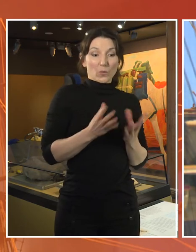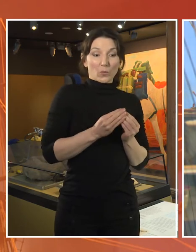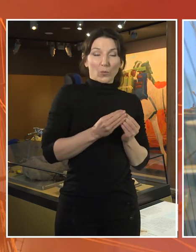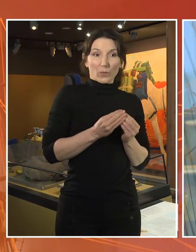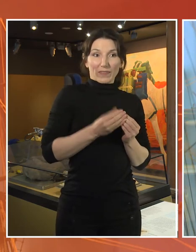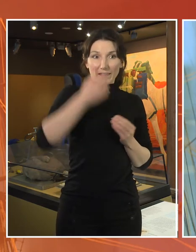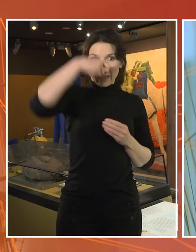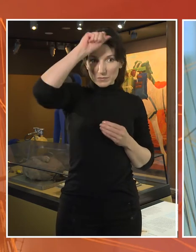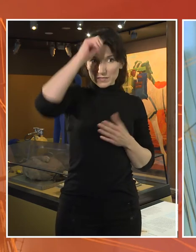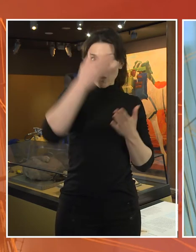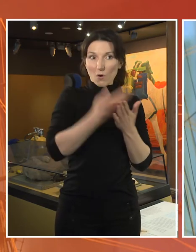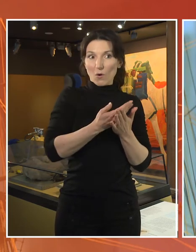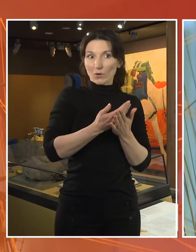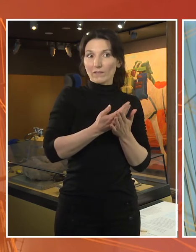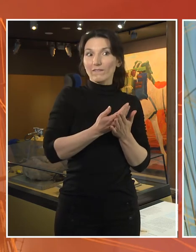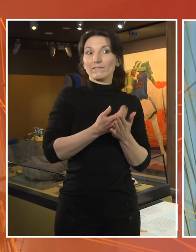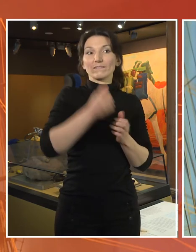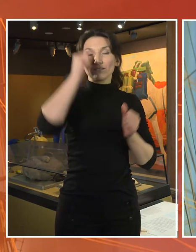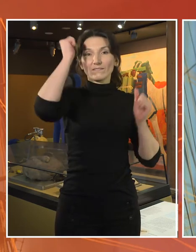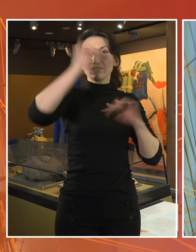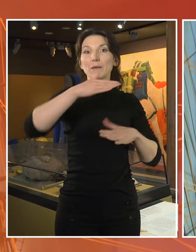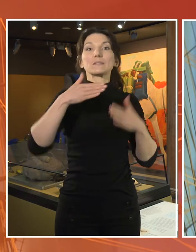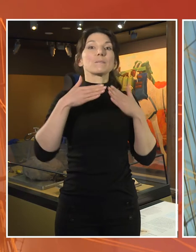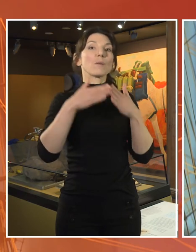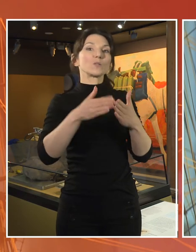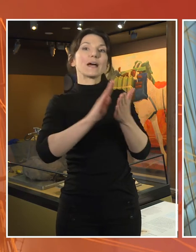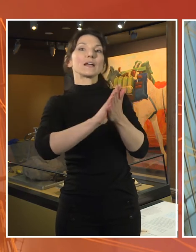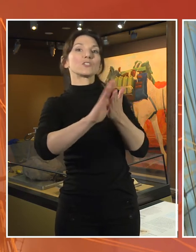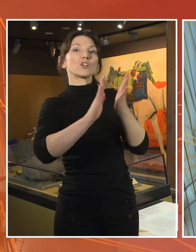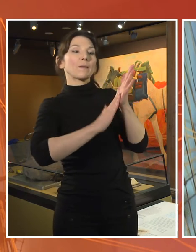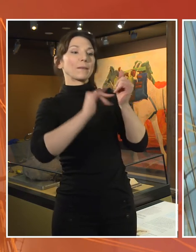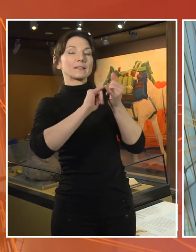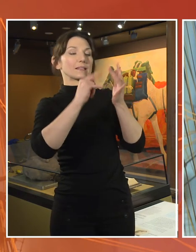‘Investigator’, which was a great name for that ship because it was the first